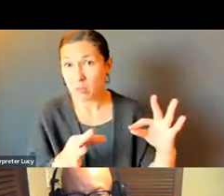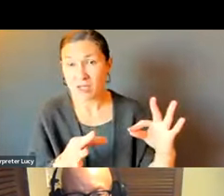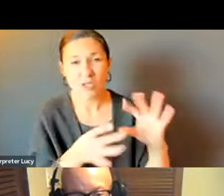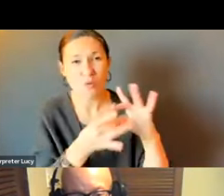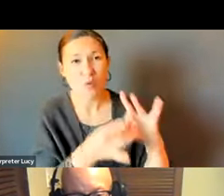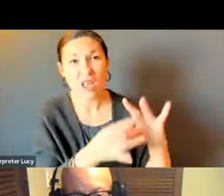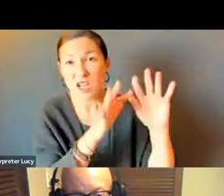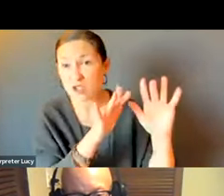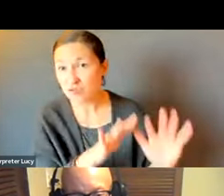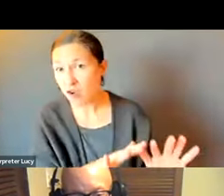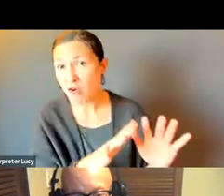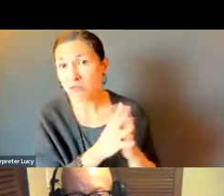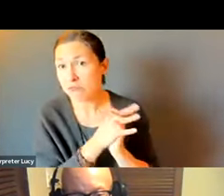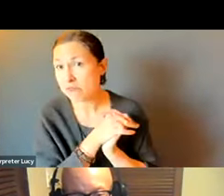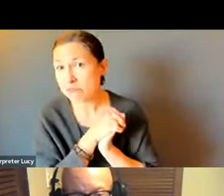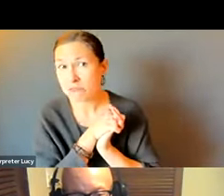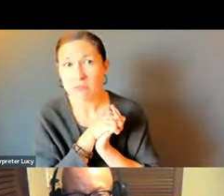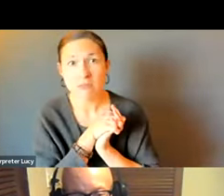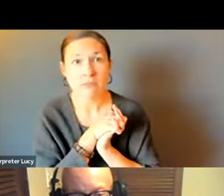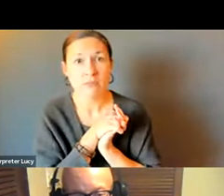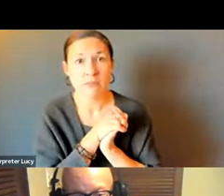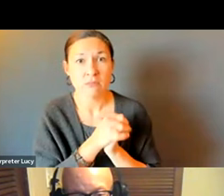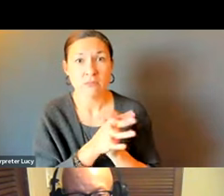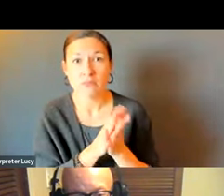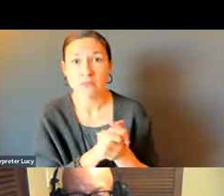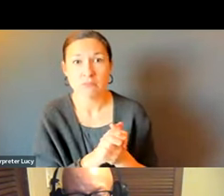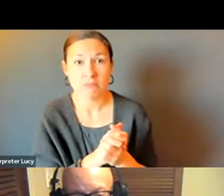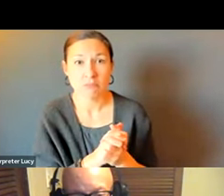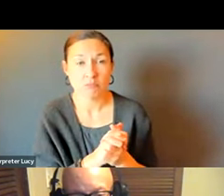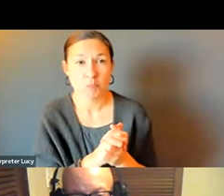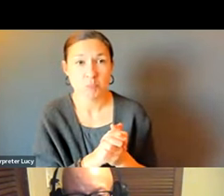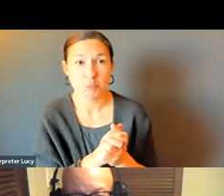ANYBODY ELSE THAT WOULD LIKE TO RAISE ANY CONCERNS OR ISSUES REGARDING SNOW REMOVAL OR OTHER